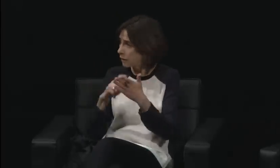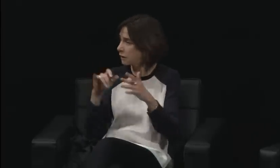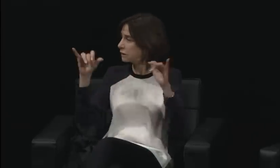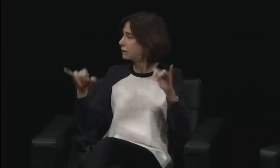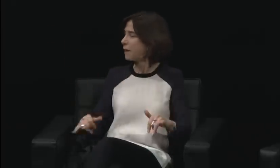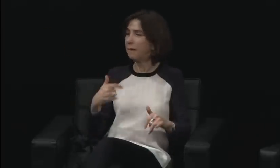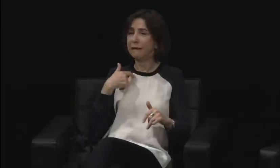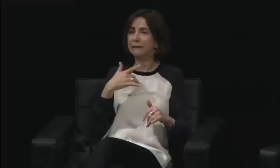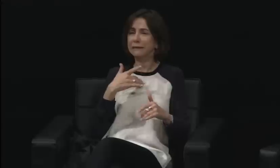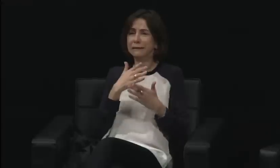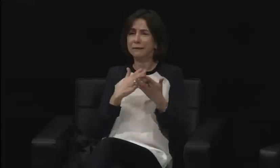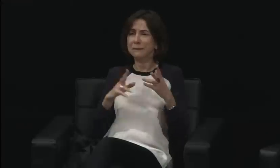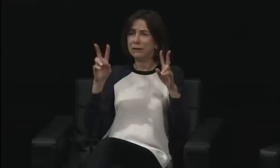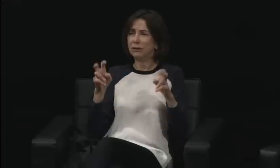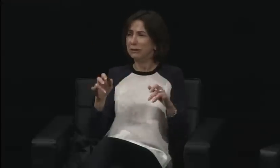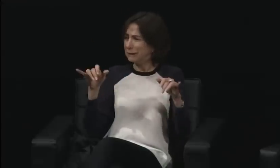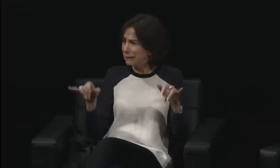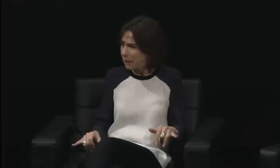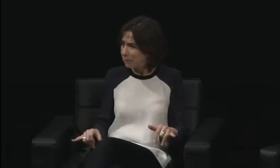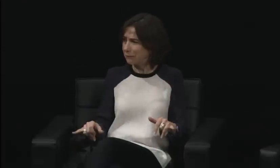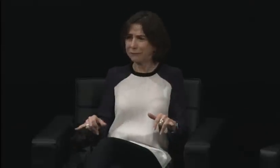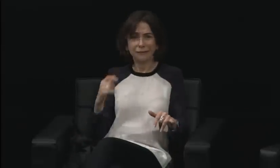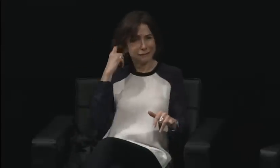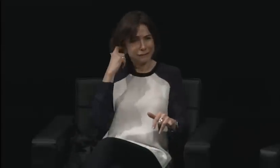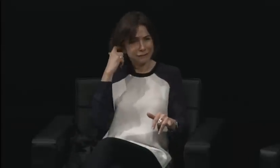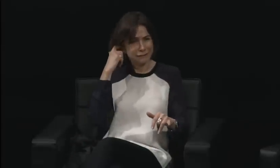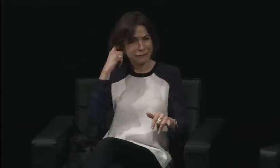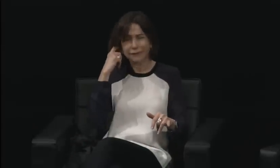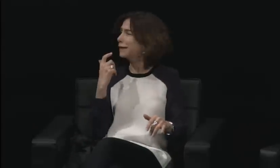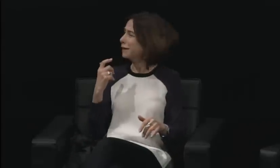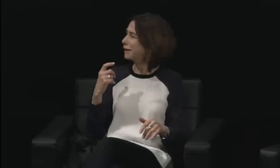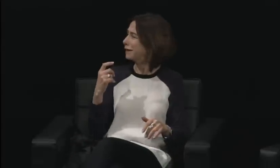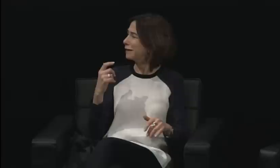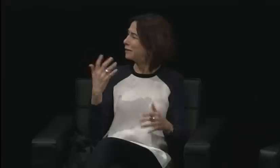We've opened the world's eyes to the deaf community, to our culture.